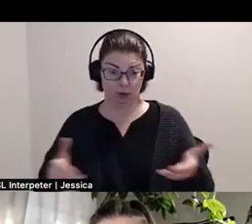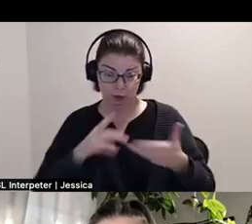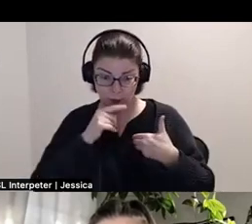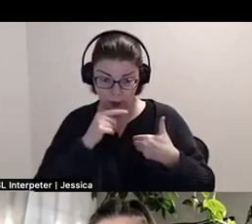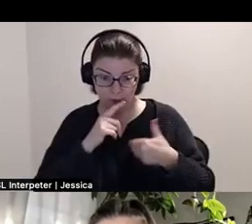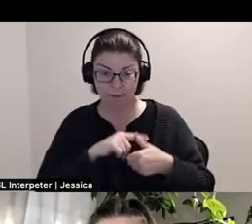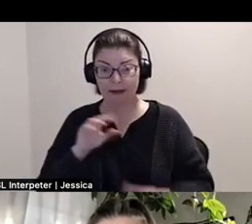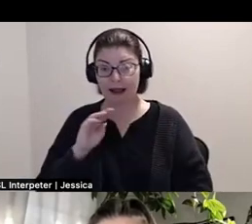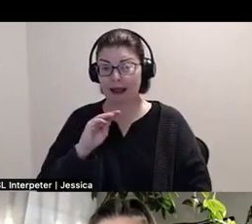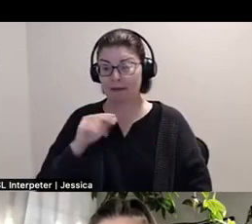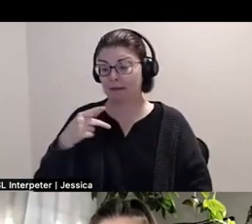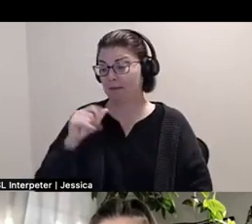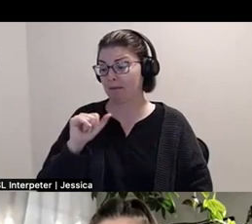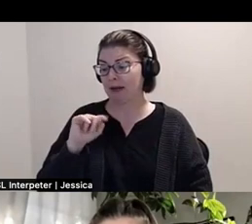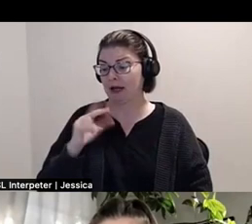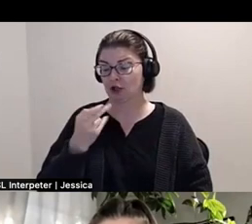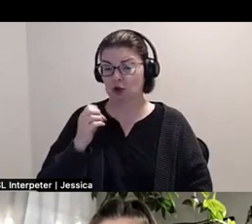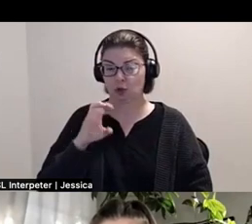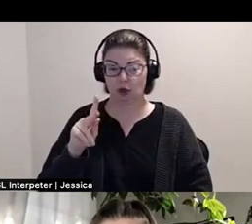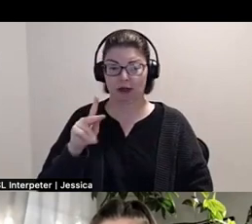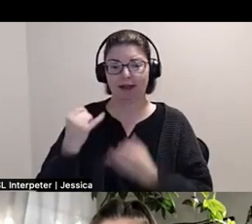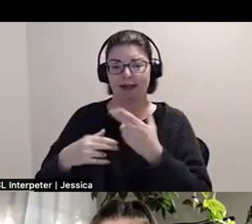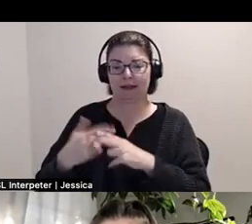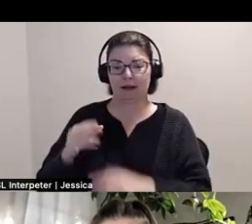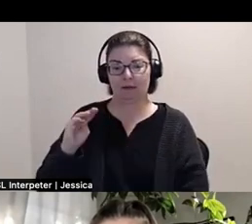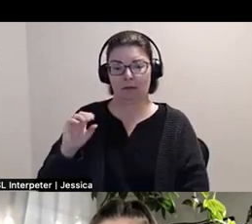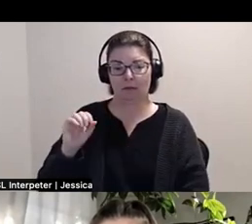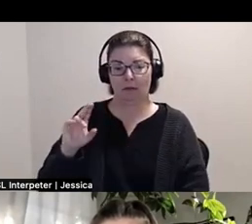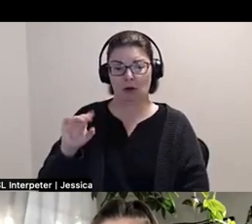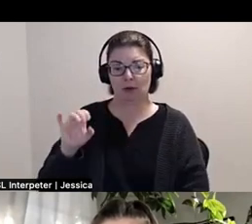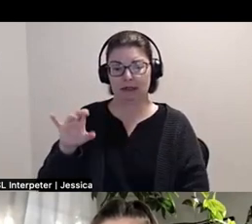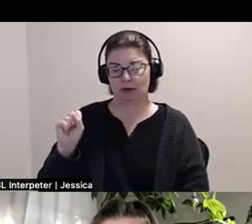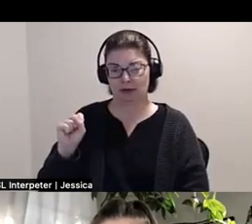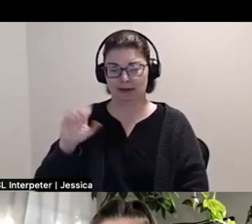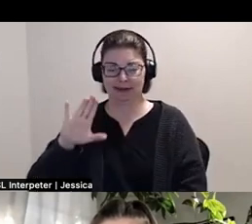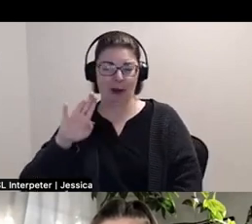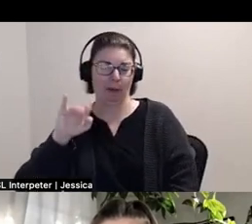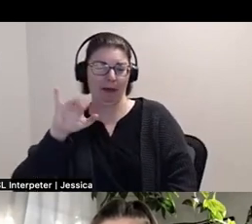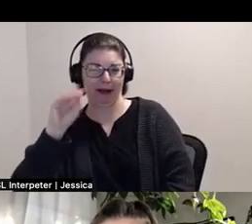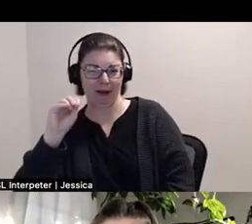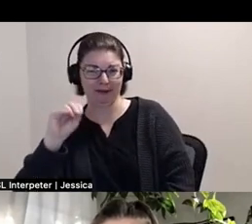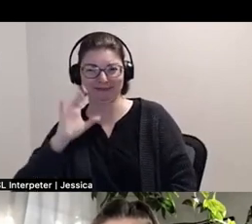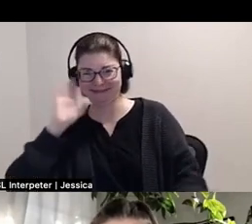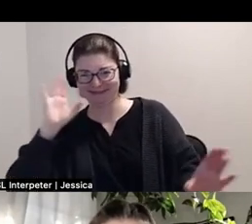m. patchwork monoceros. And this is their biography, *laughs* they are waving there. *laugh*